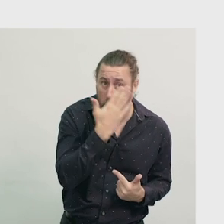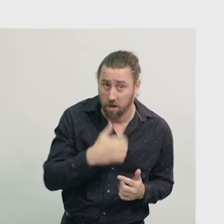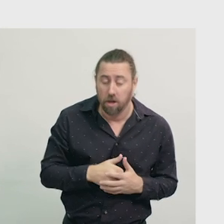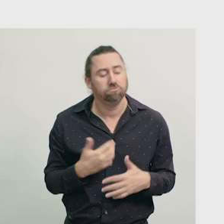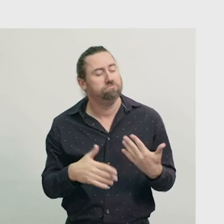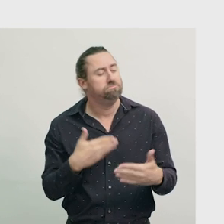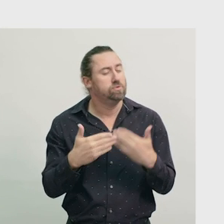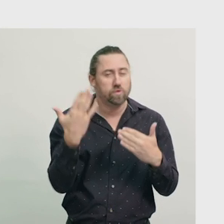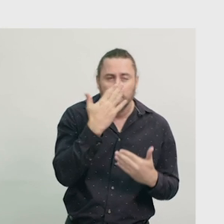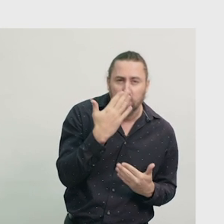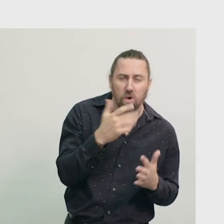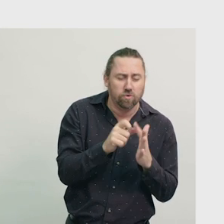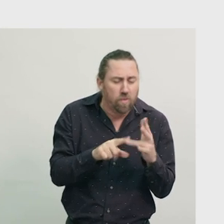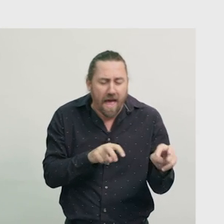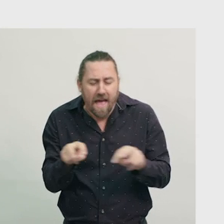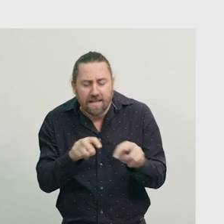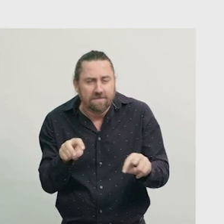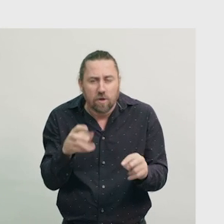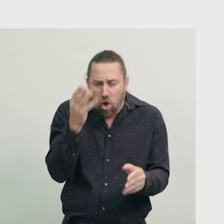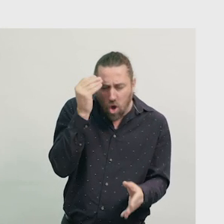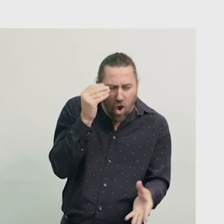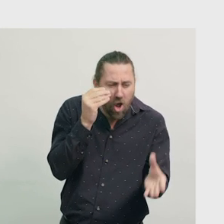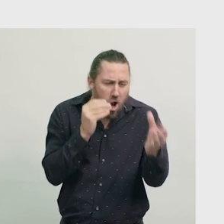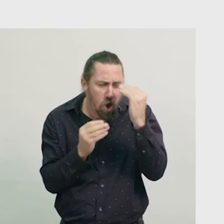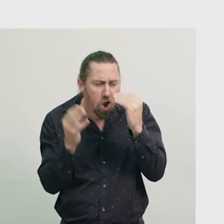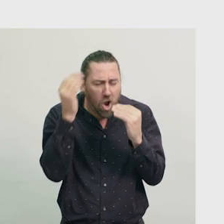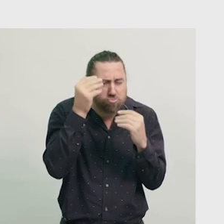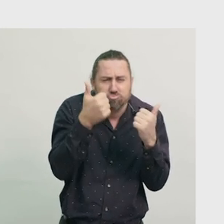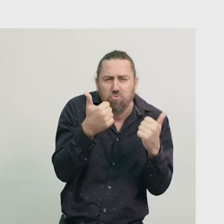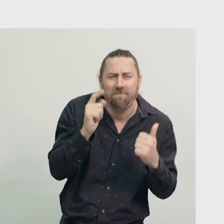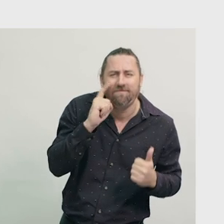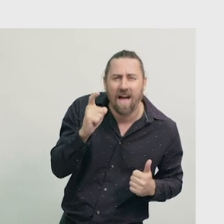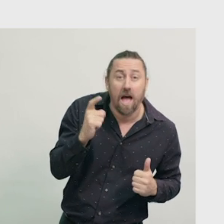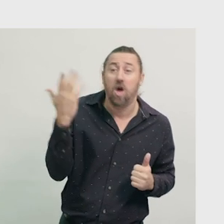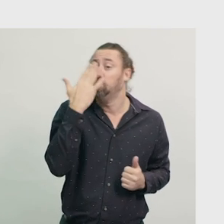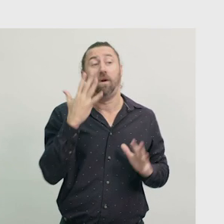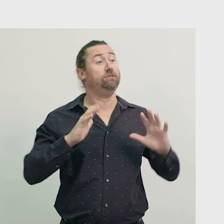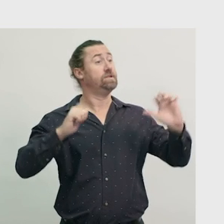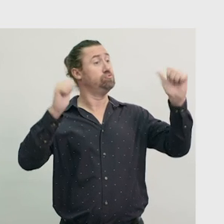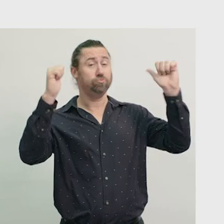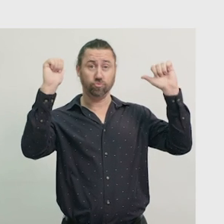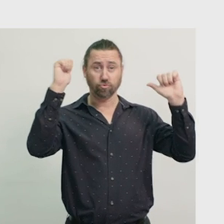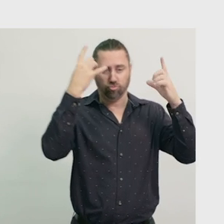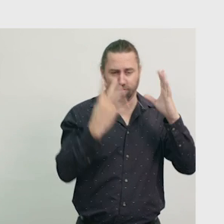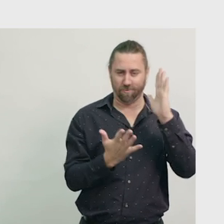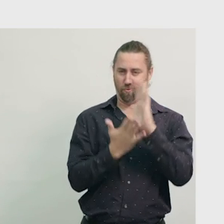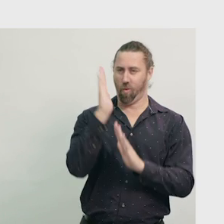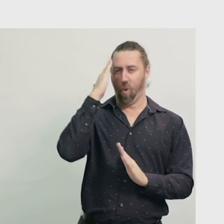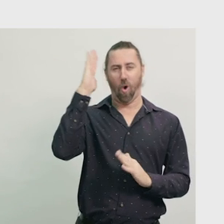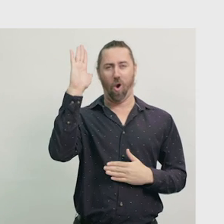During the day, he does lots of activities to help him learn. After that, school finished, and Neo gets ready to go home.